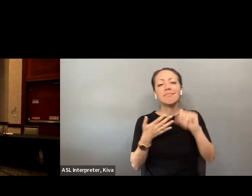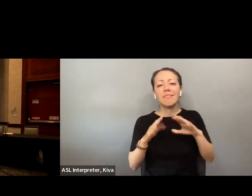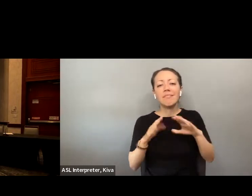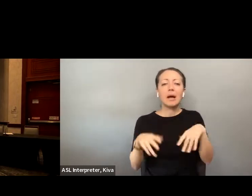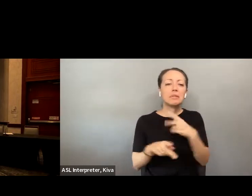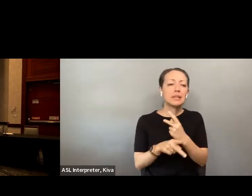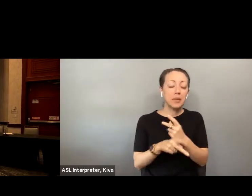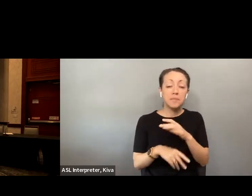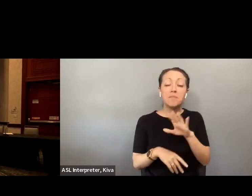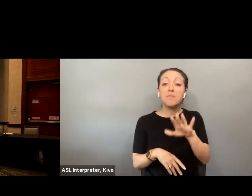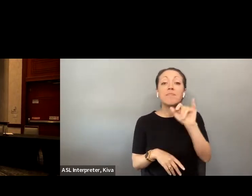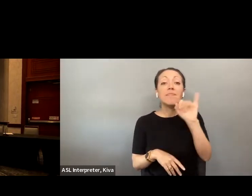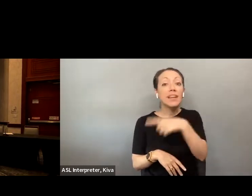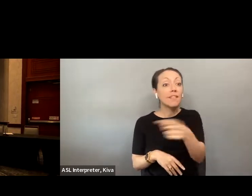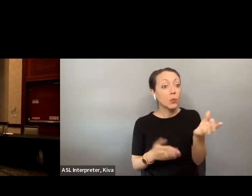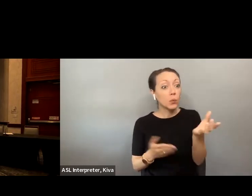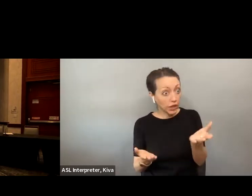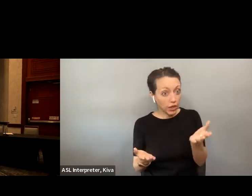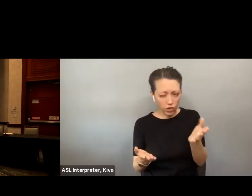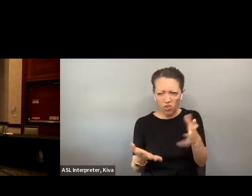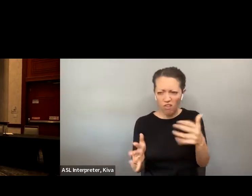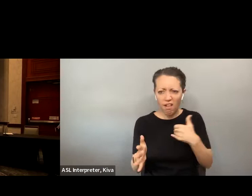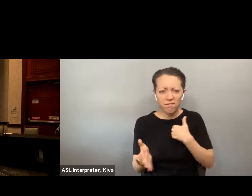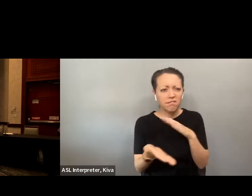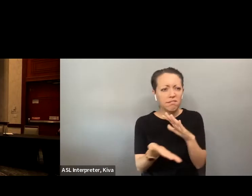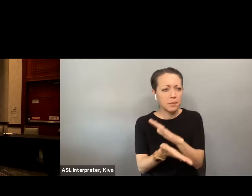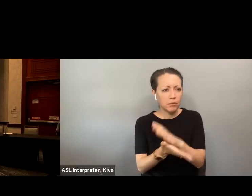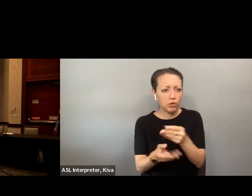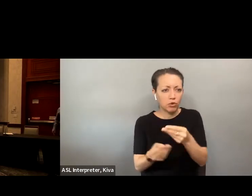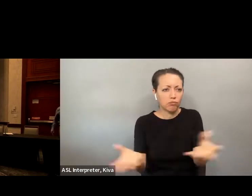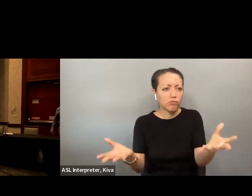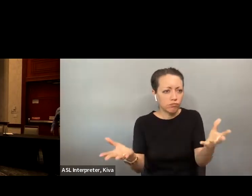Alright before we begin our first panel. I'd like to go over a few housekeeping items if you are attending here in person. panel I would like to go over a few housekeeping items. If